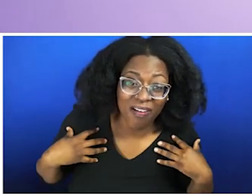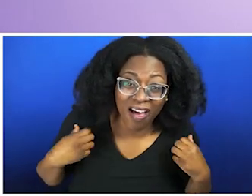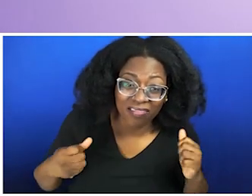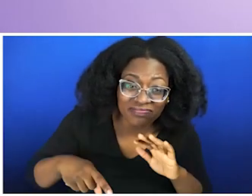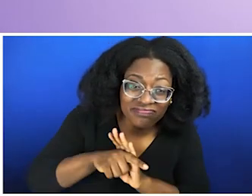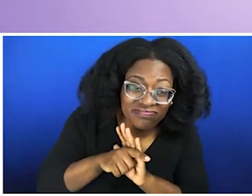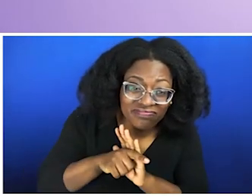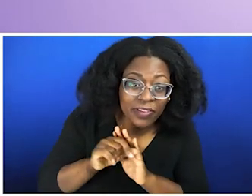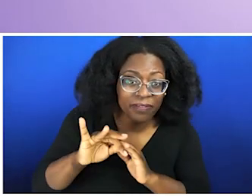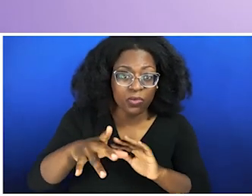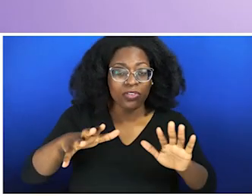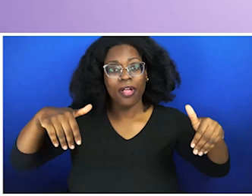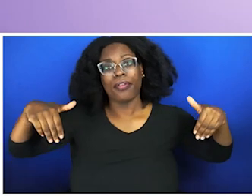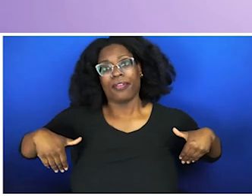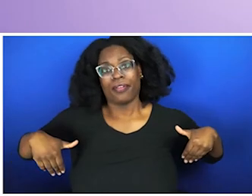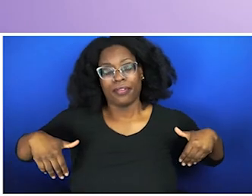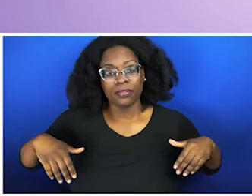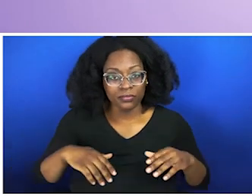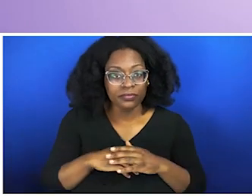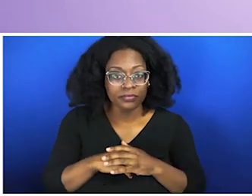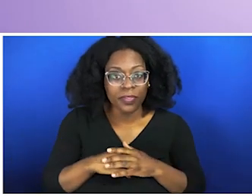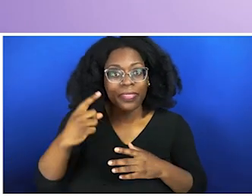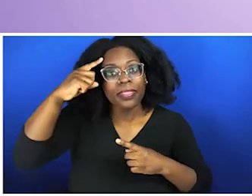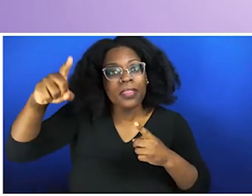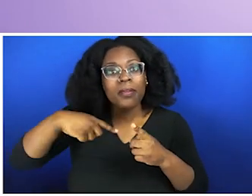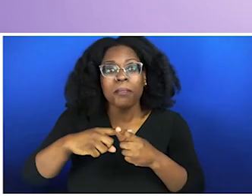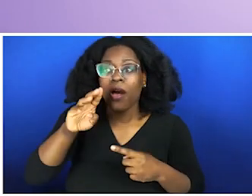and bias on top of that, a lack of diversity on top of that.